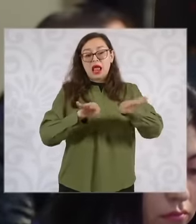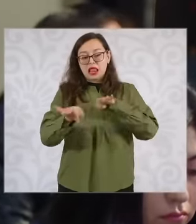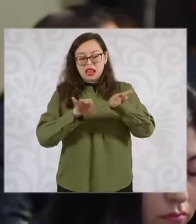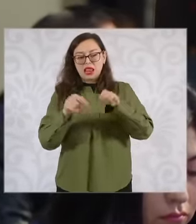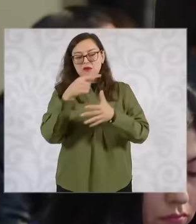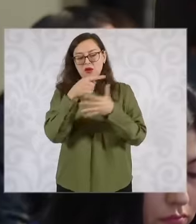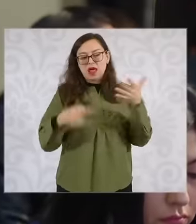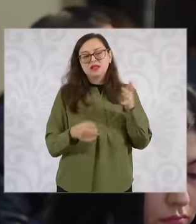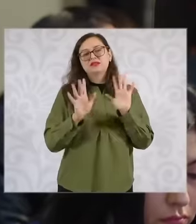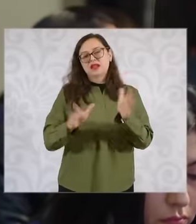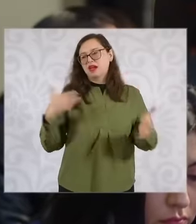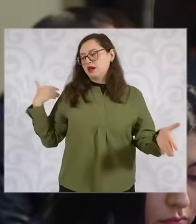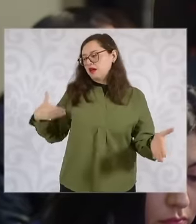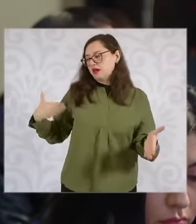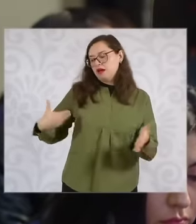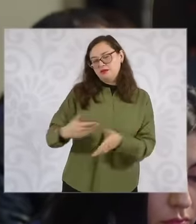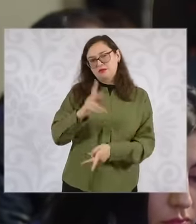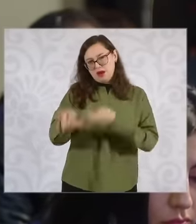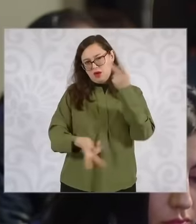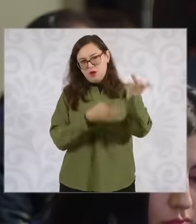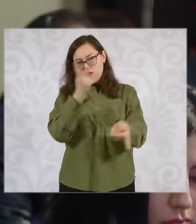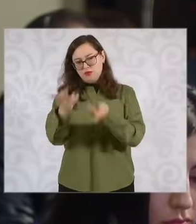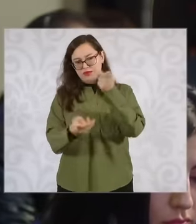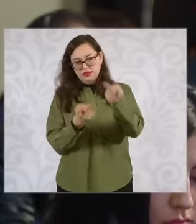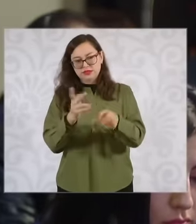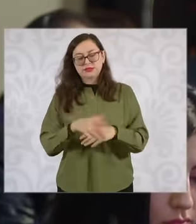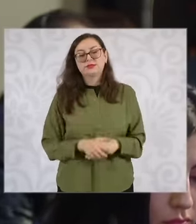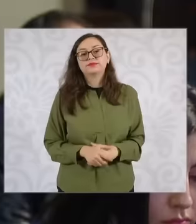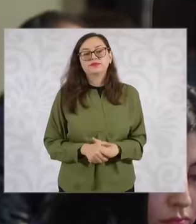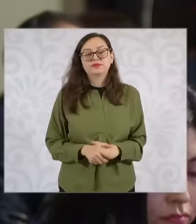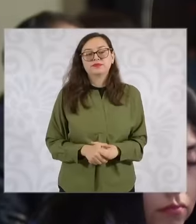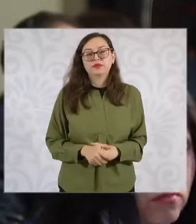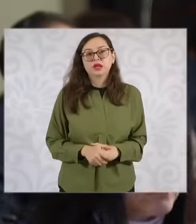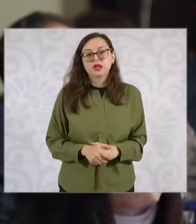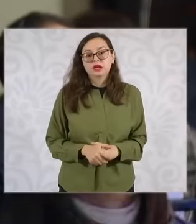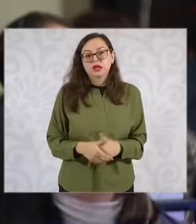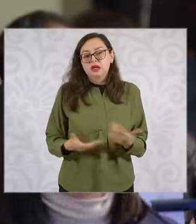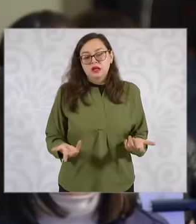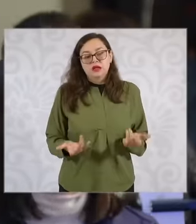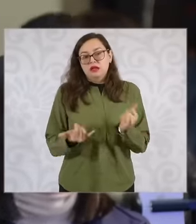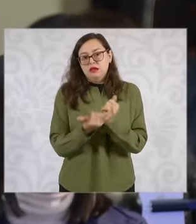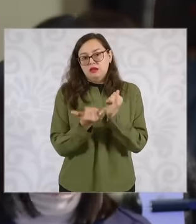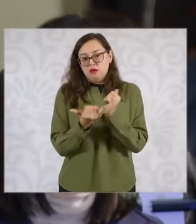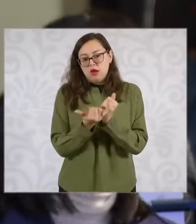cases it has been dragged or the platforms that you have already commented on the applications the